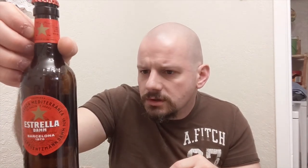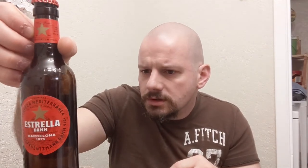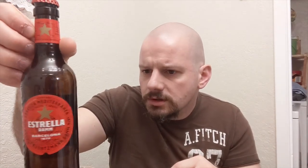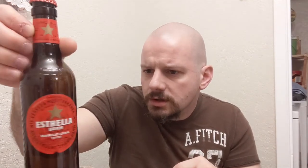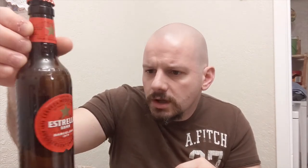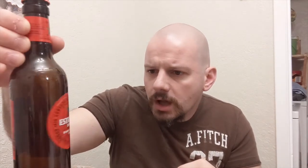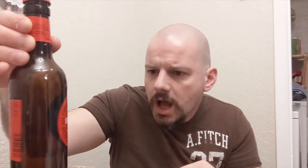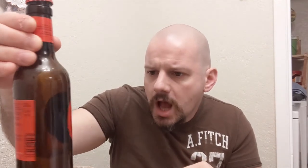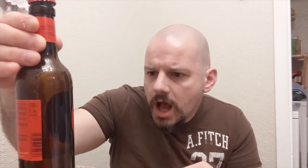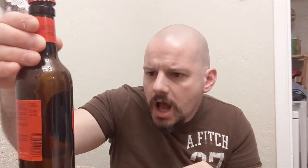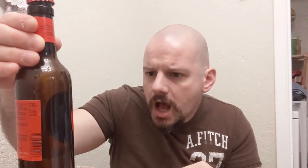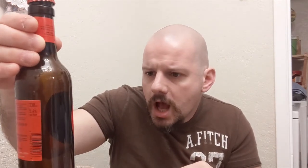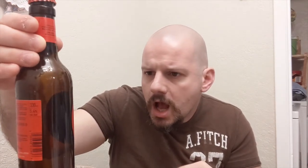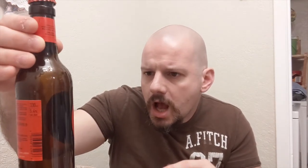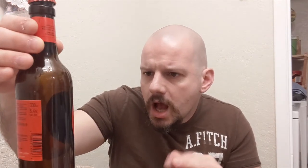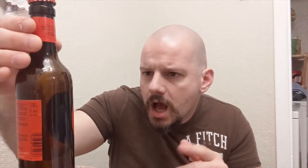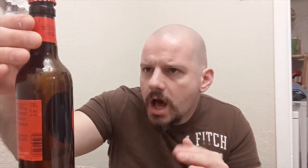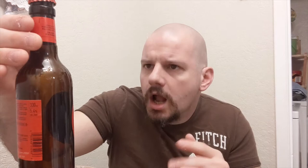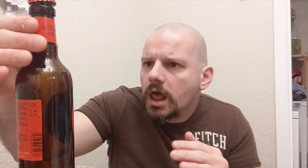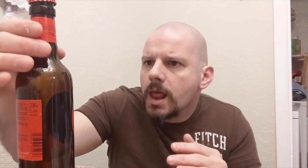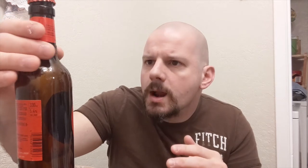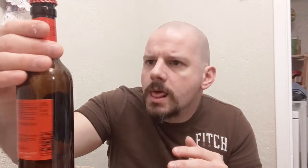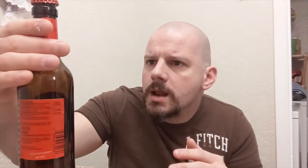[MUMBLING]